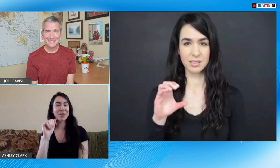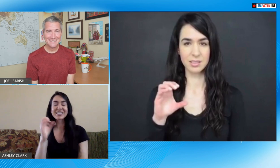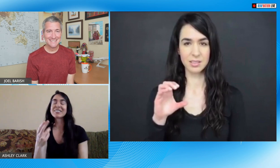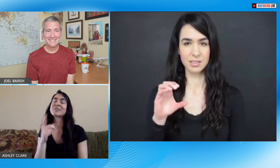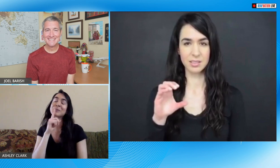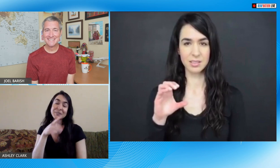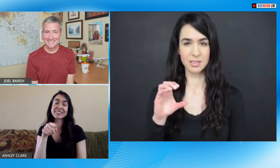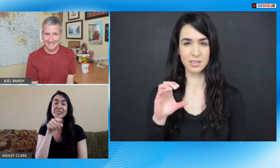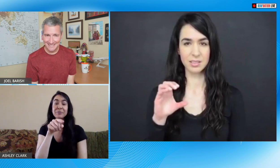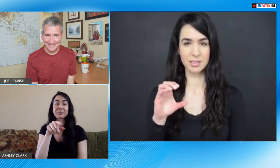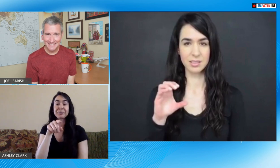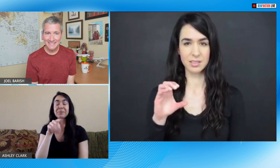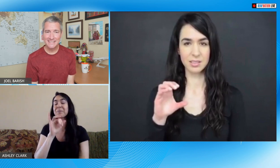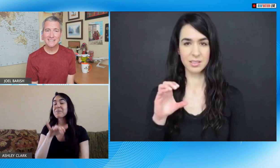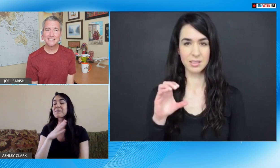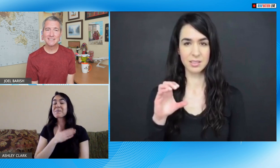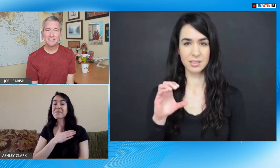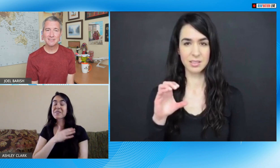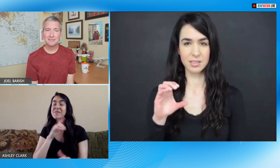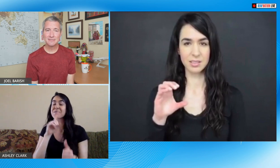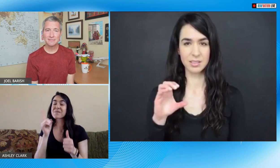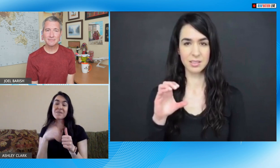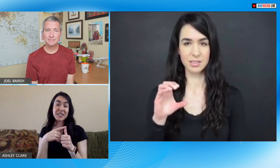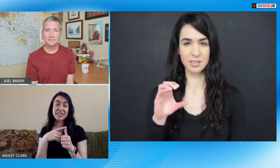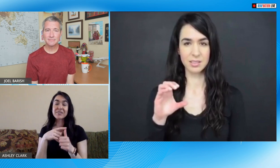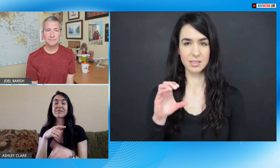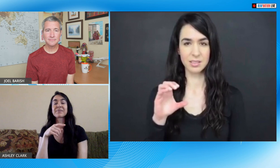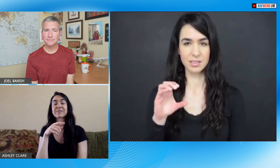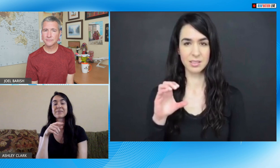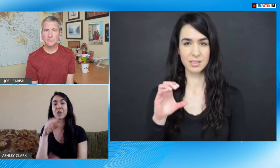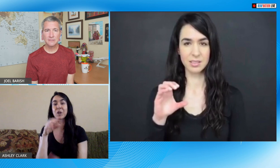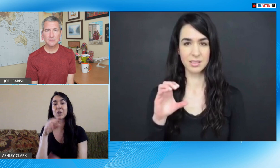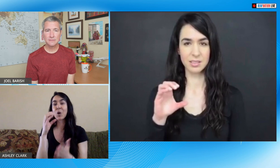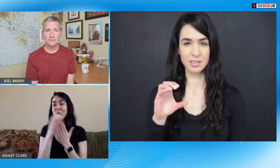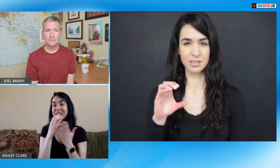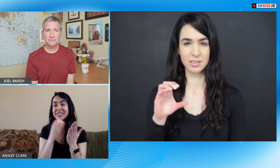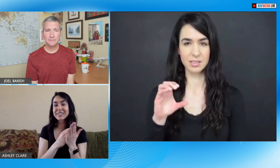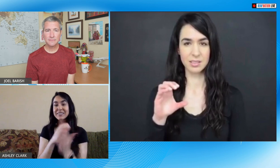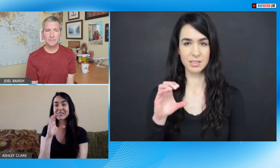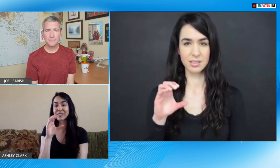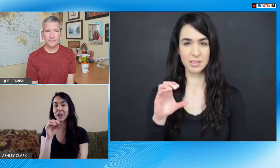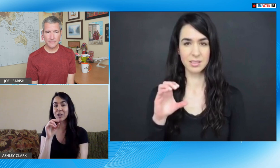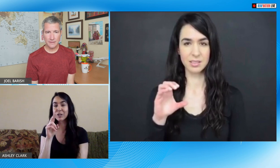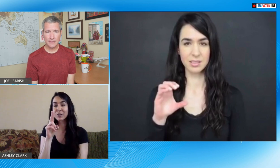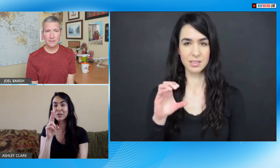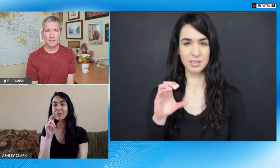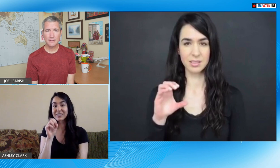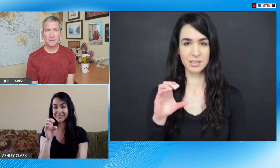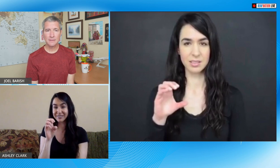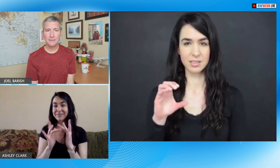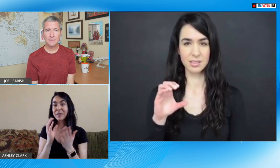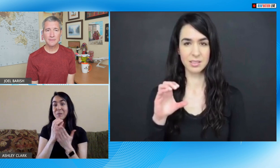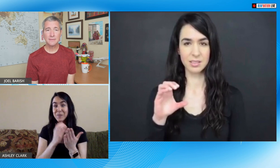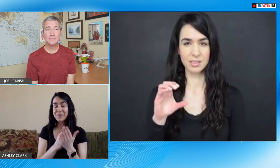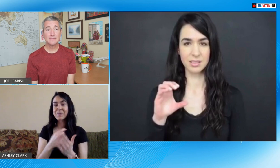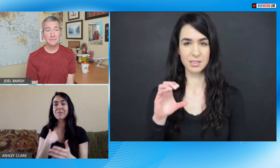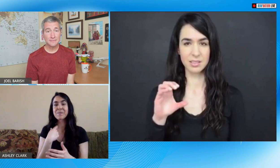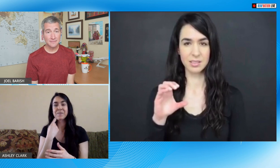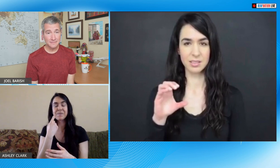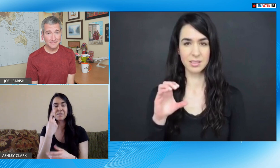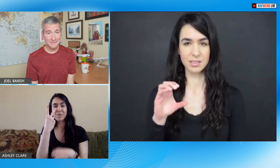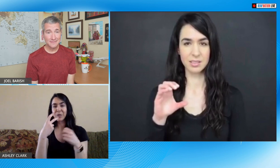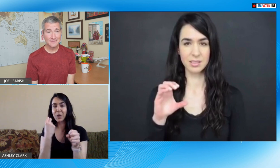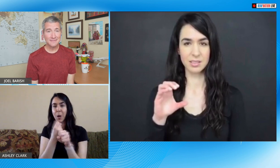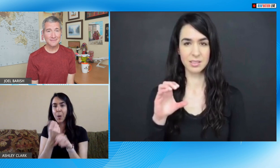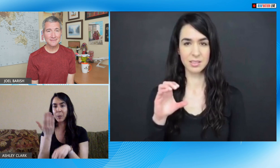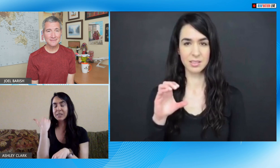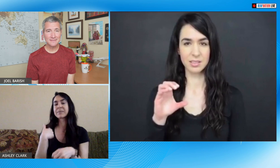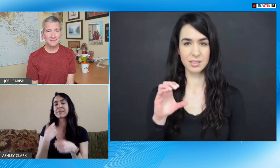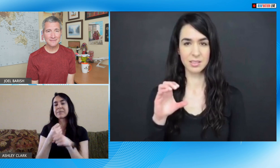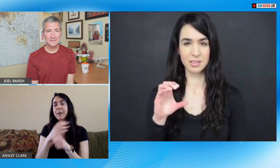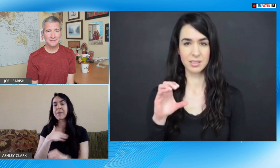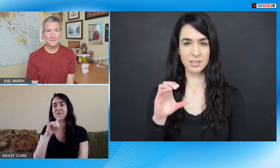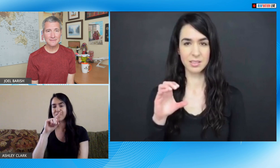think of today for Coach this was my first course my first online course two